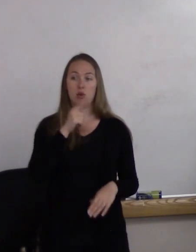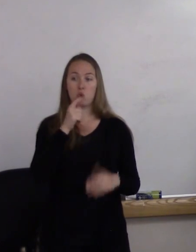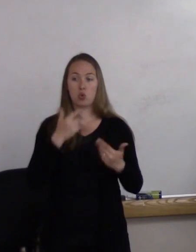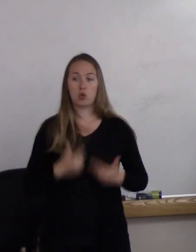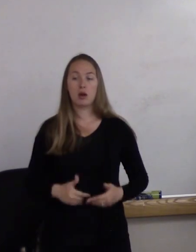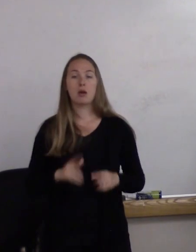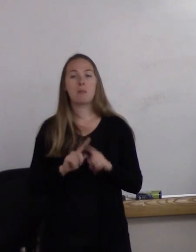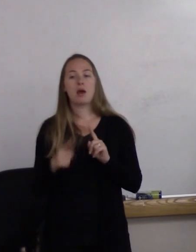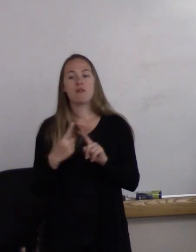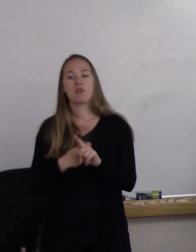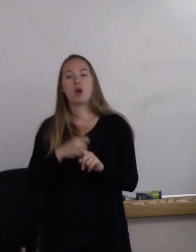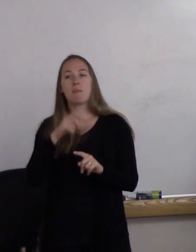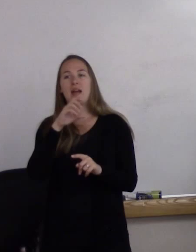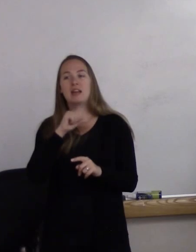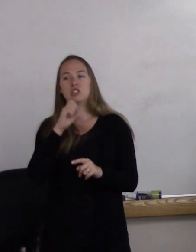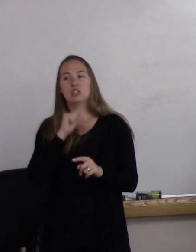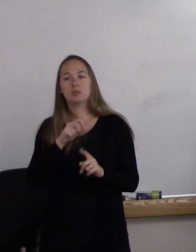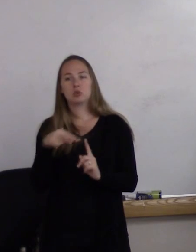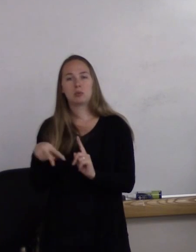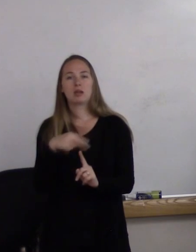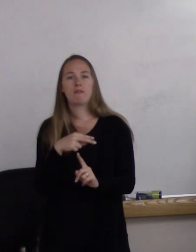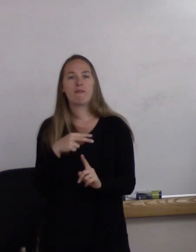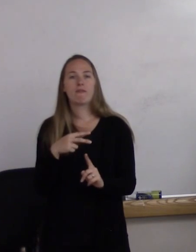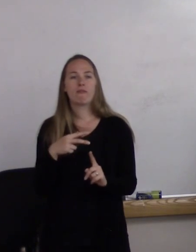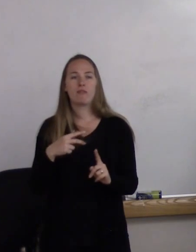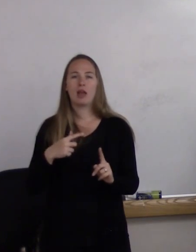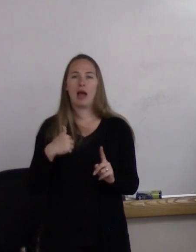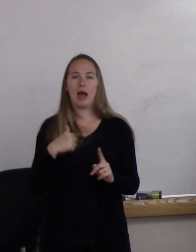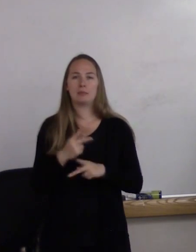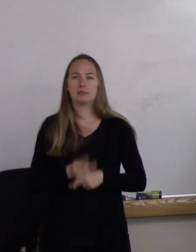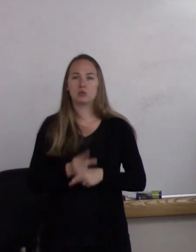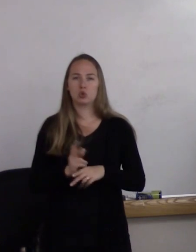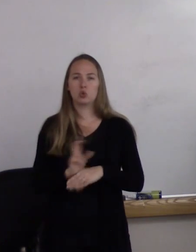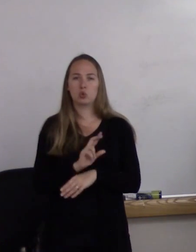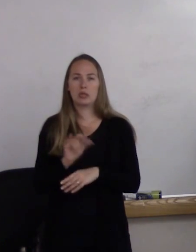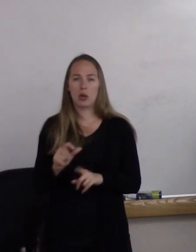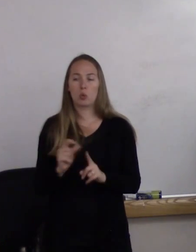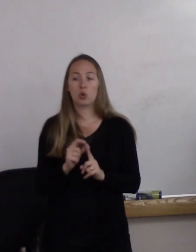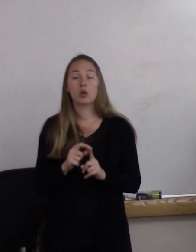I'm very careful to use the word. The advice that we give service providers